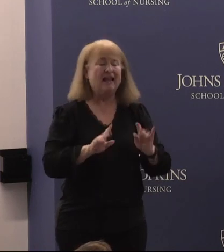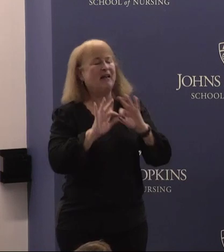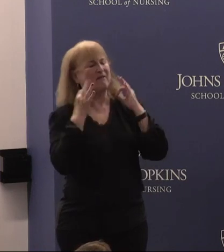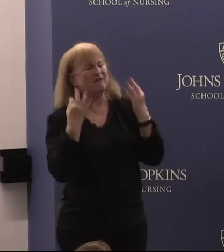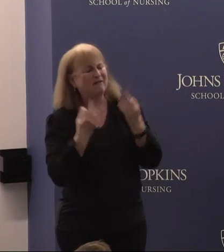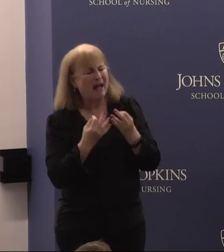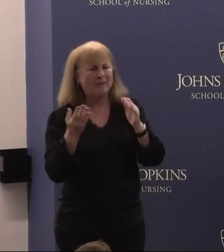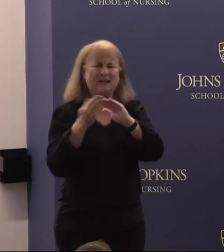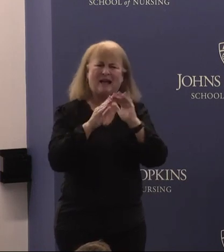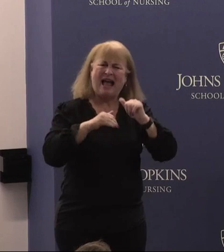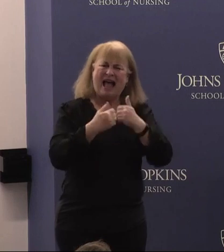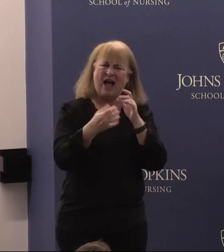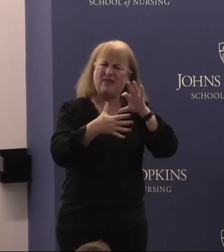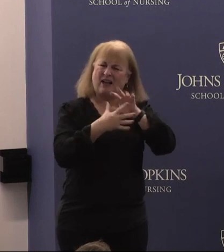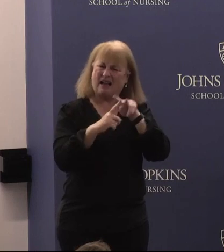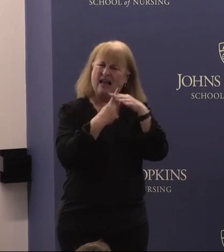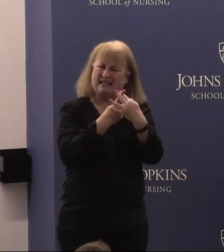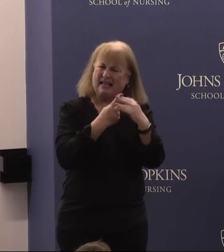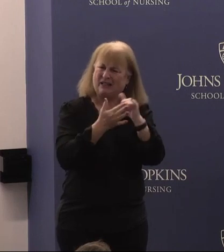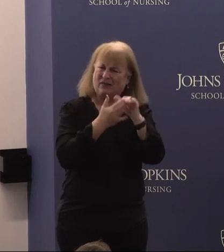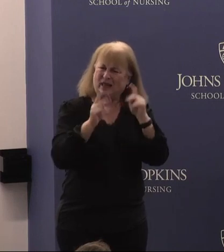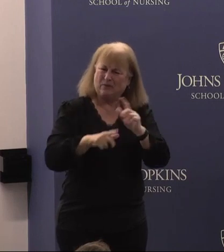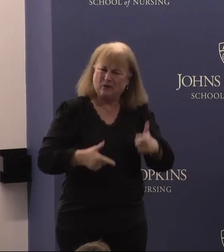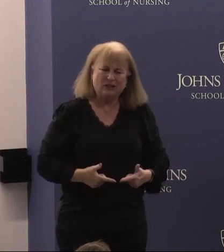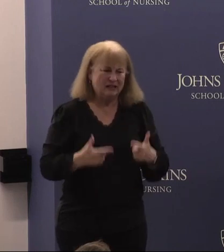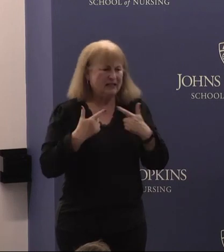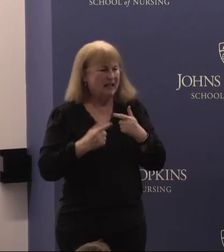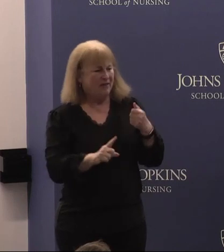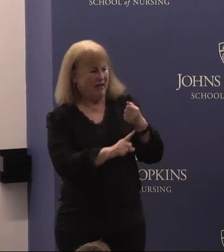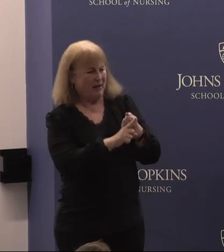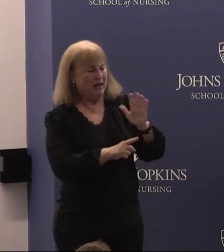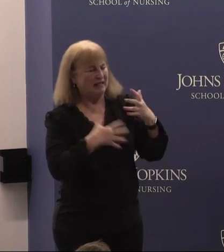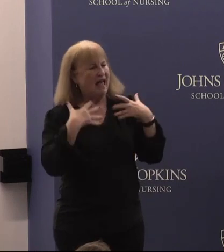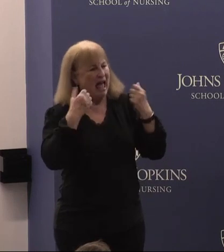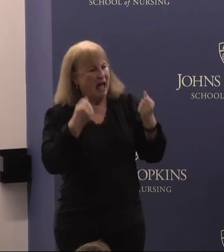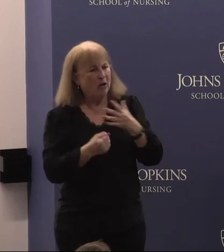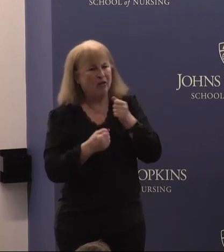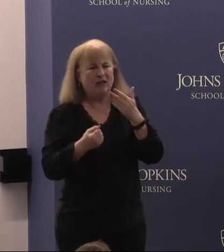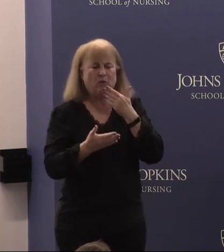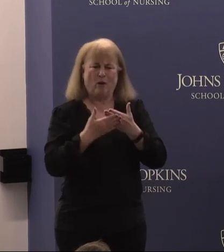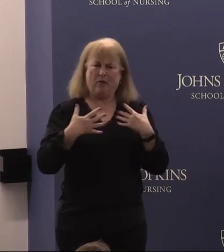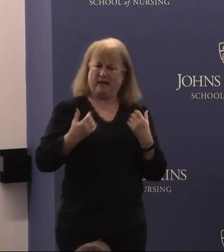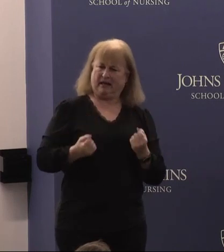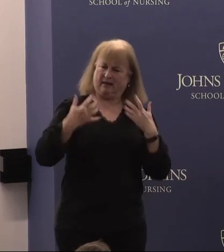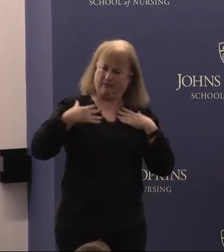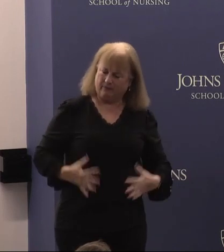and how the context of that person's life impacts their health and wellbeing. Today,